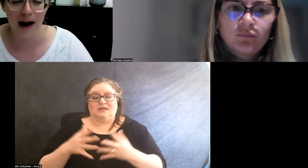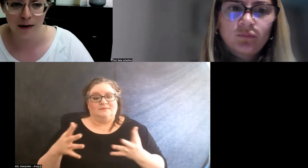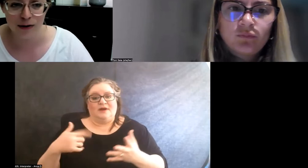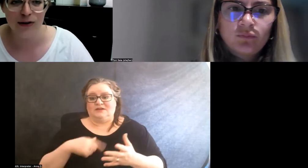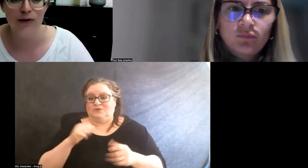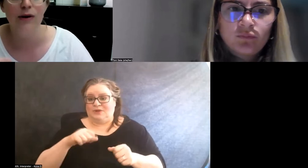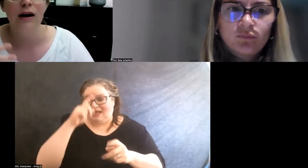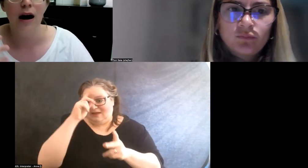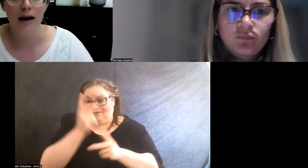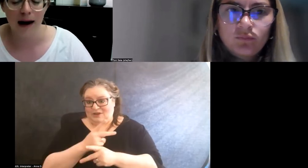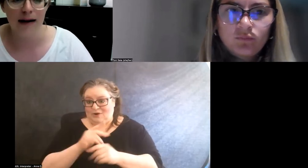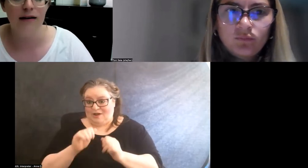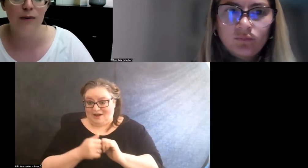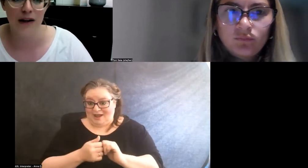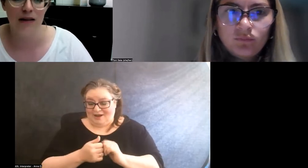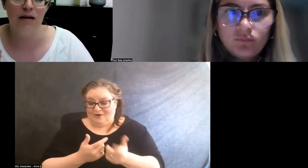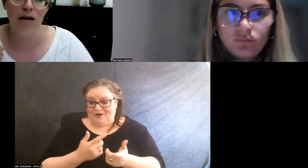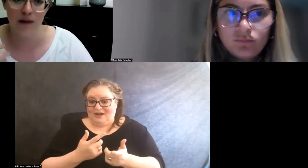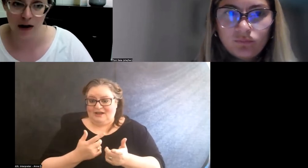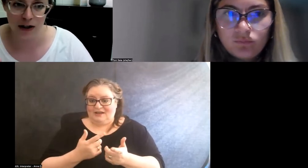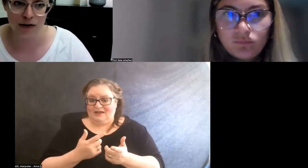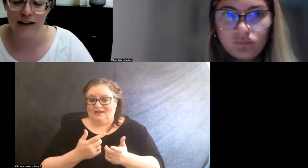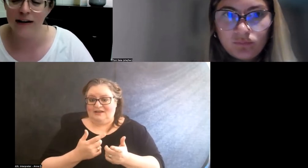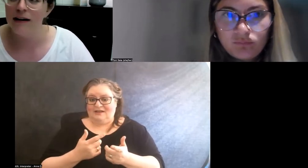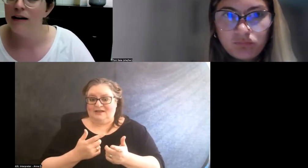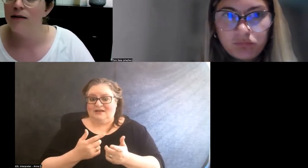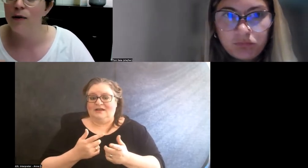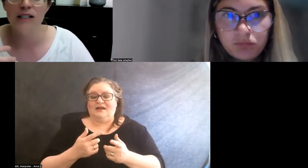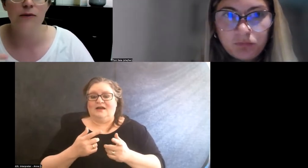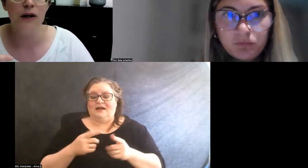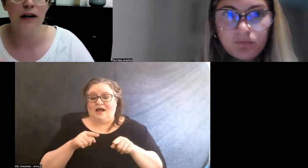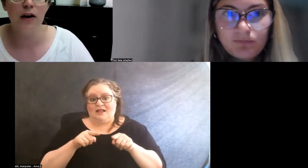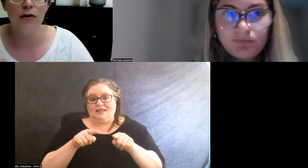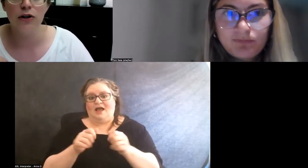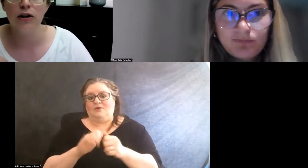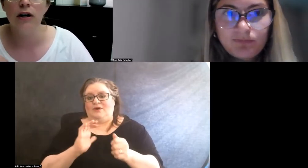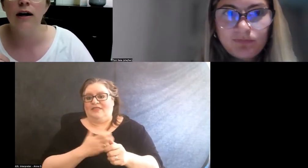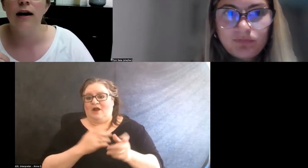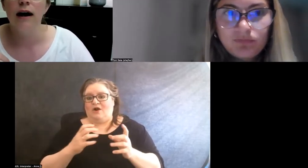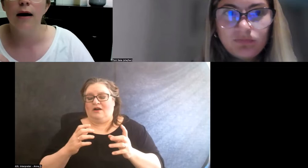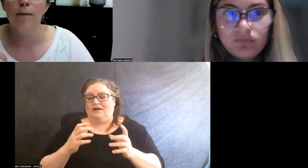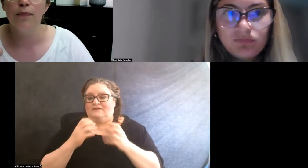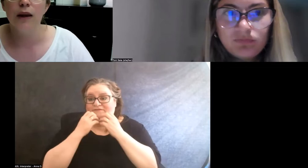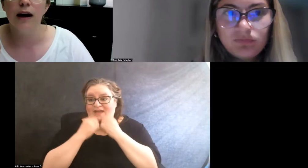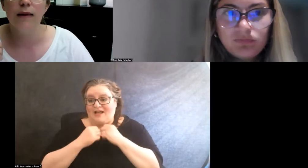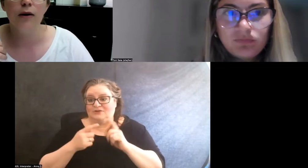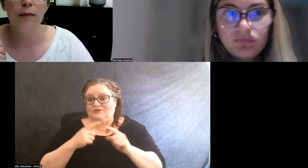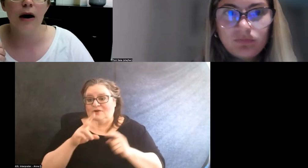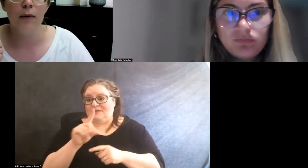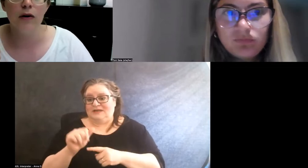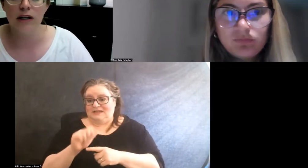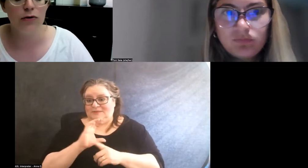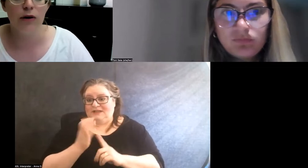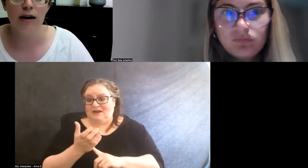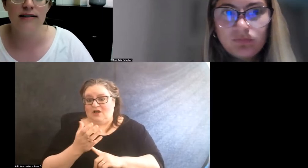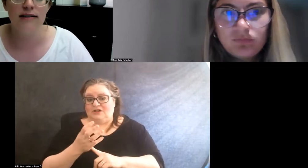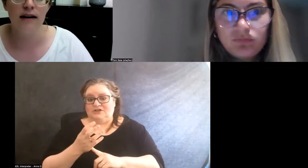how to align with our values from disability culture, and they're about building trust